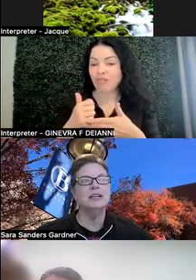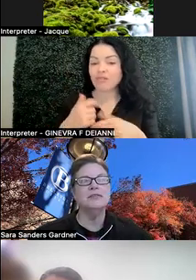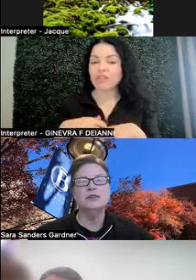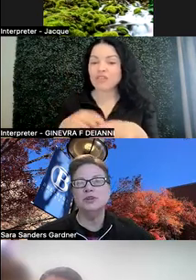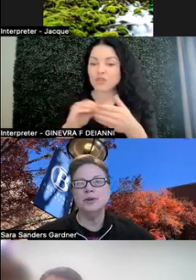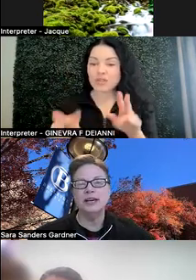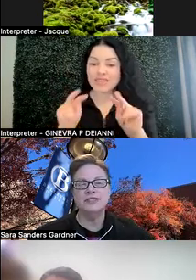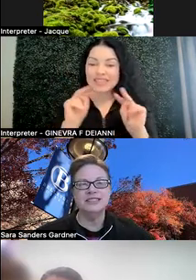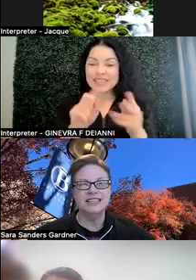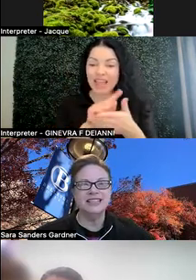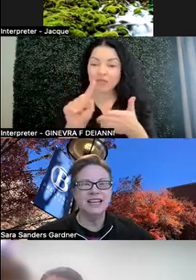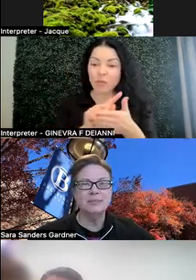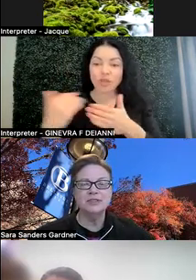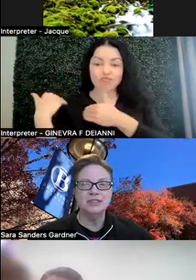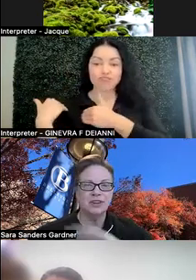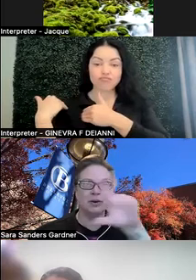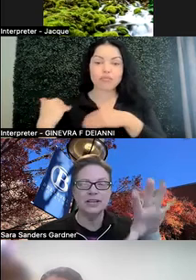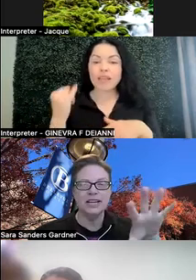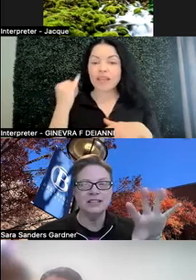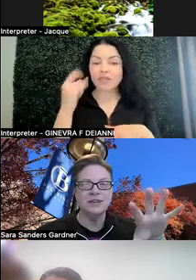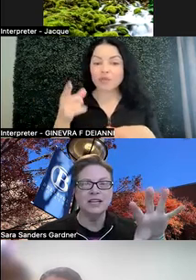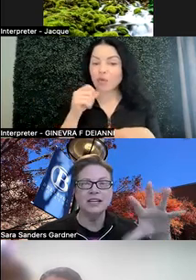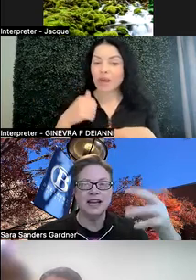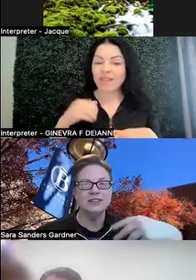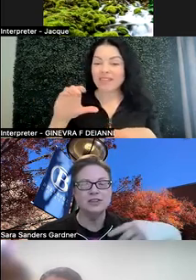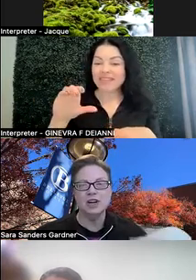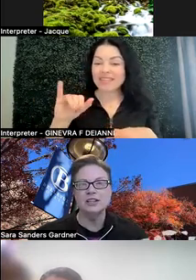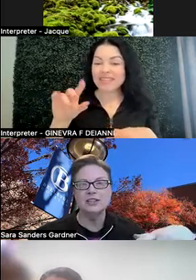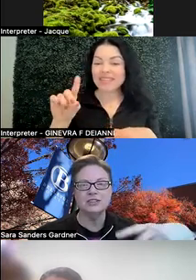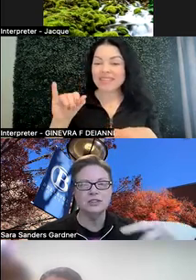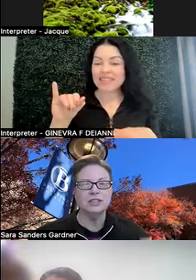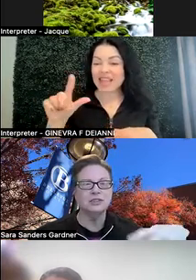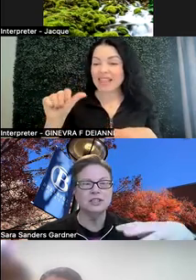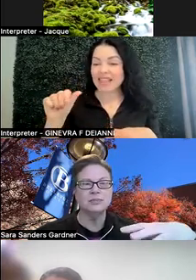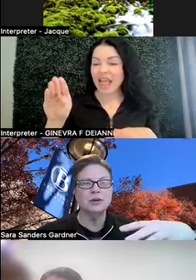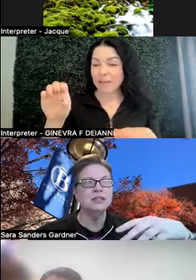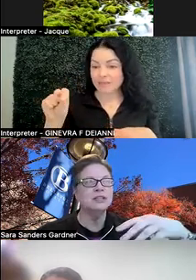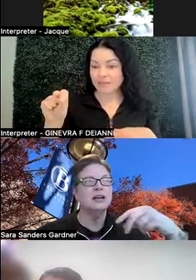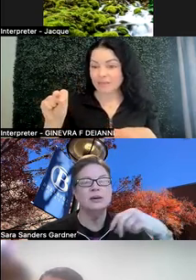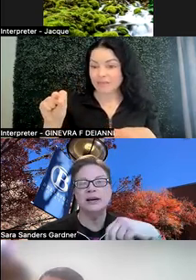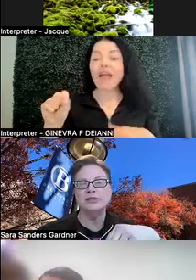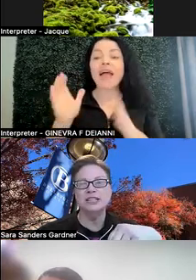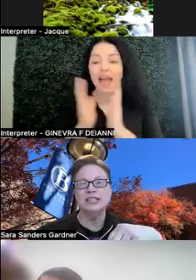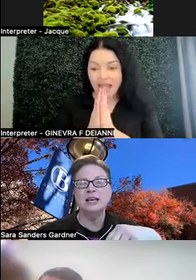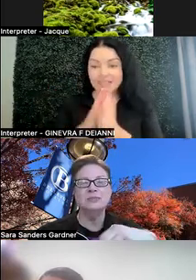If you don't have Cidi Labs already activated, ask your college. Ask your E-learning department about Cidi Labs.